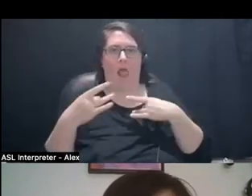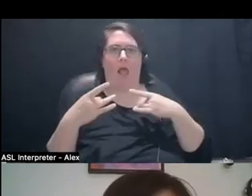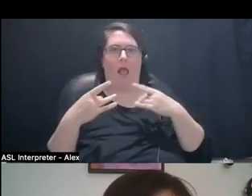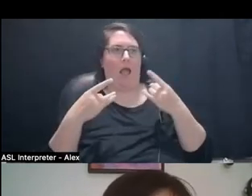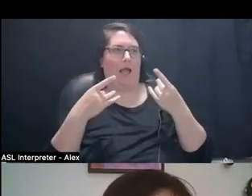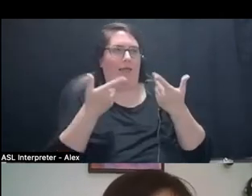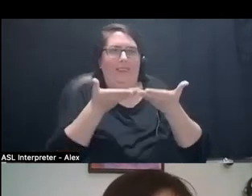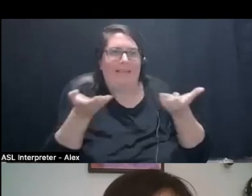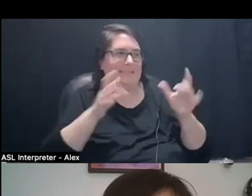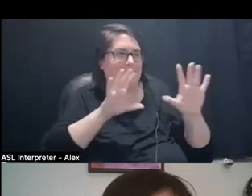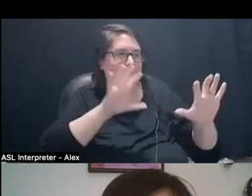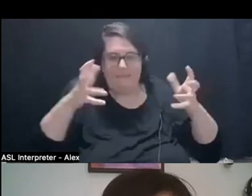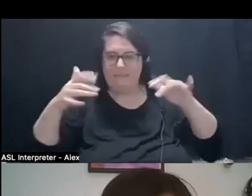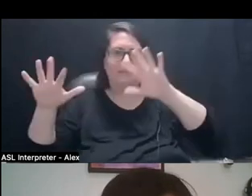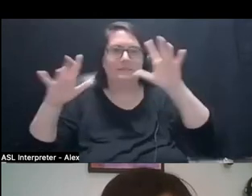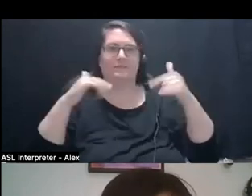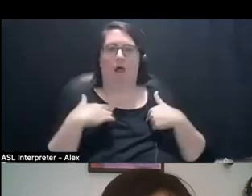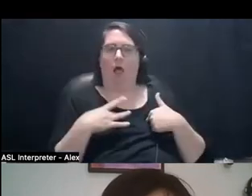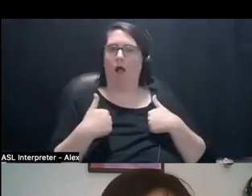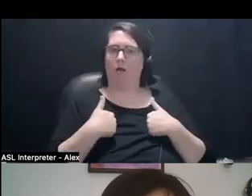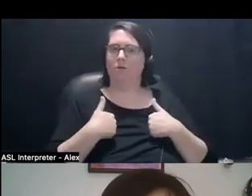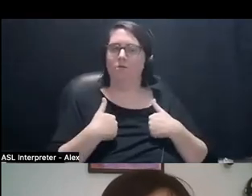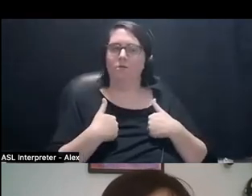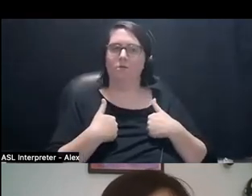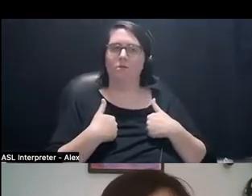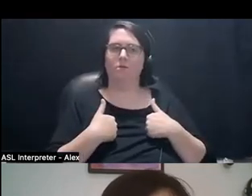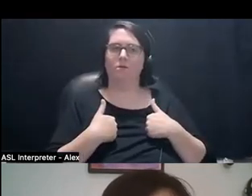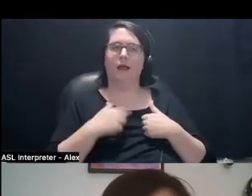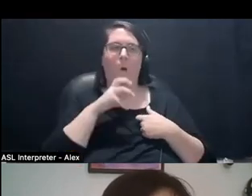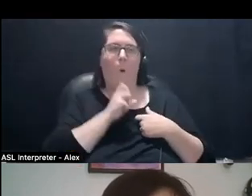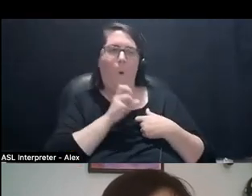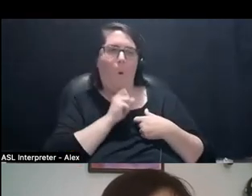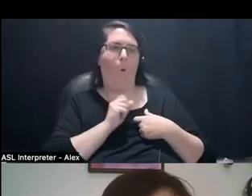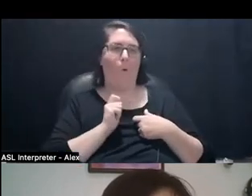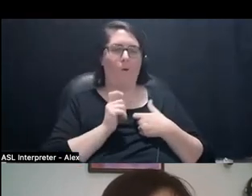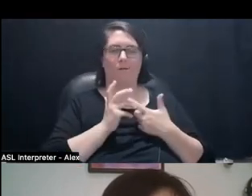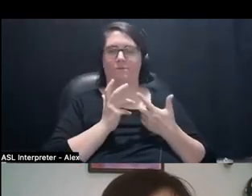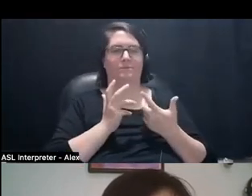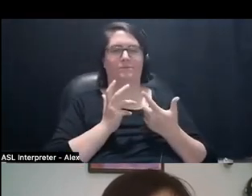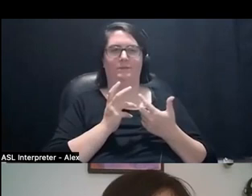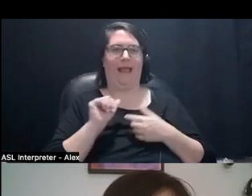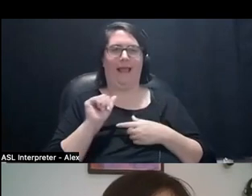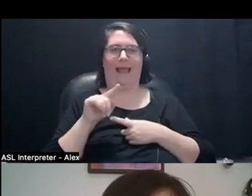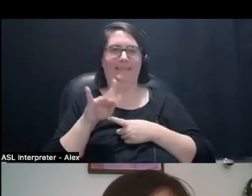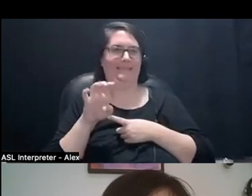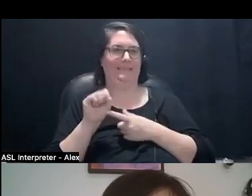my practice. And I like old things like, give me like antiques like I just wanna